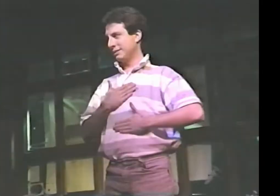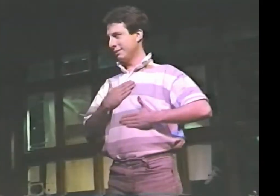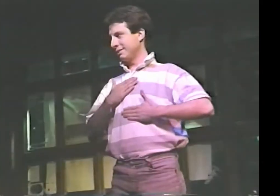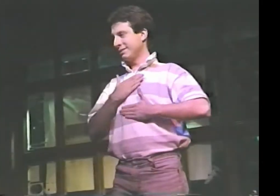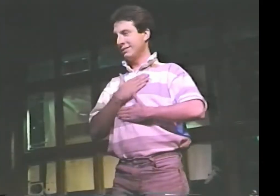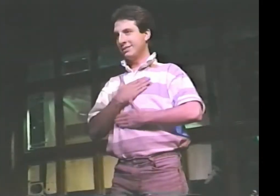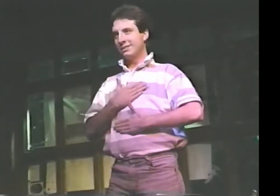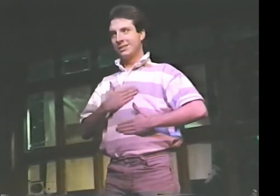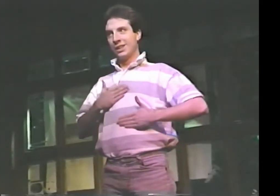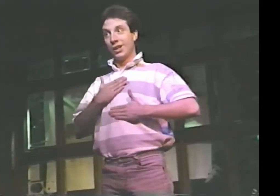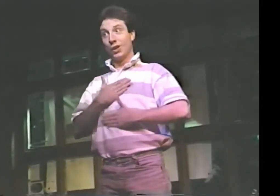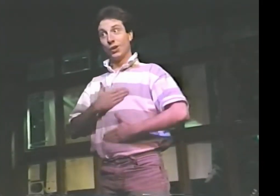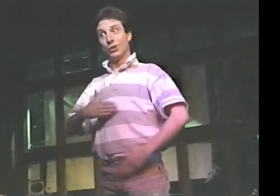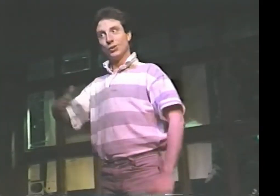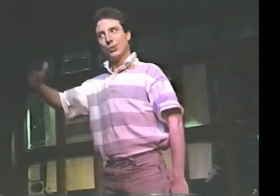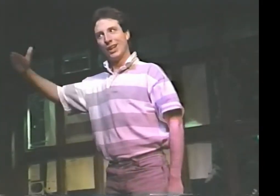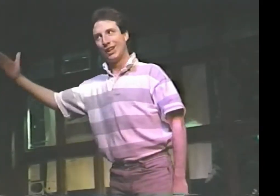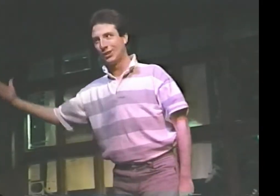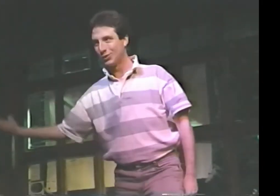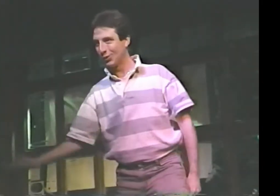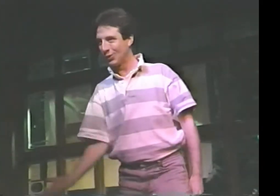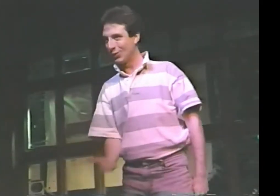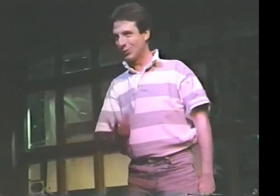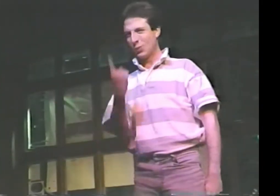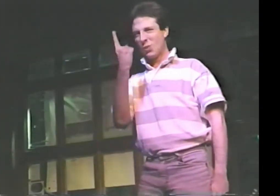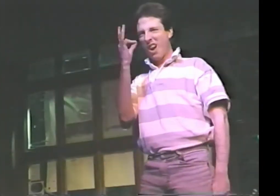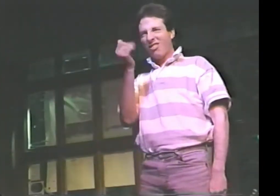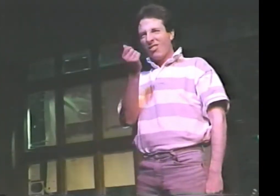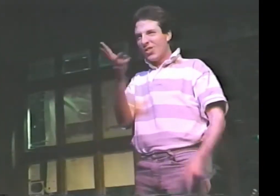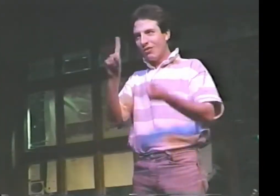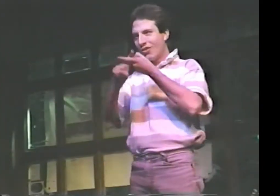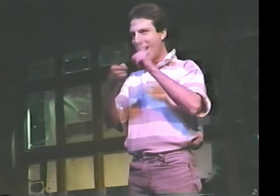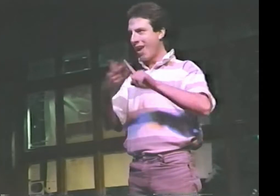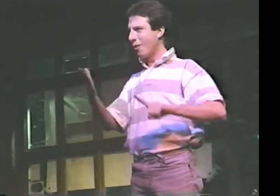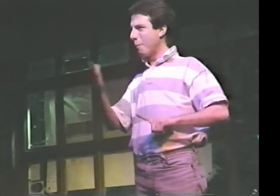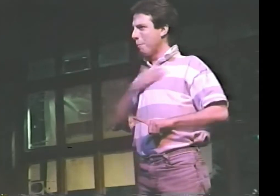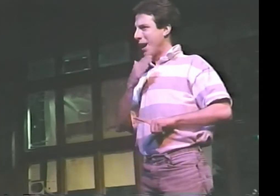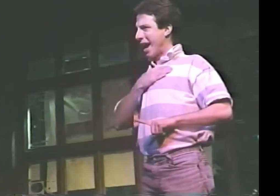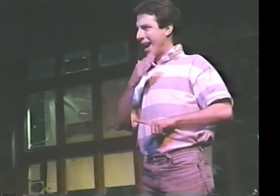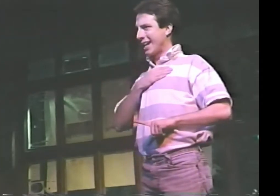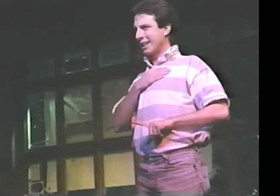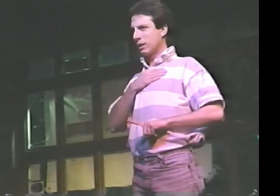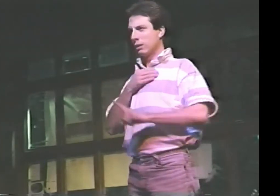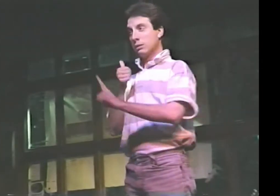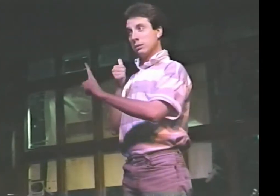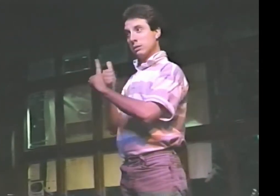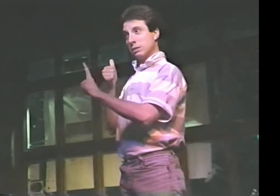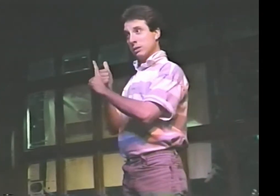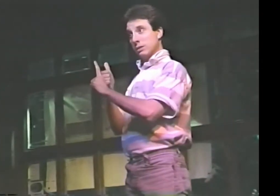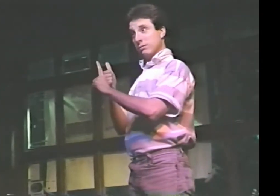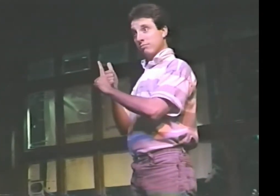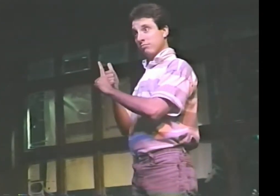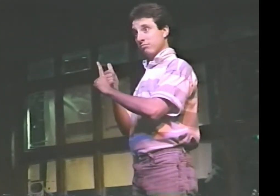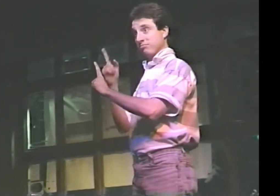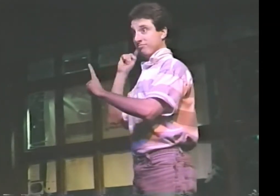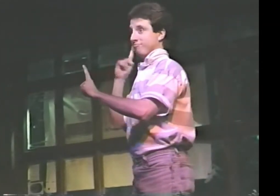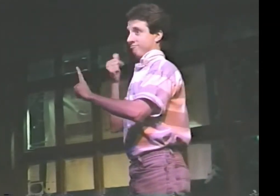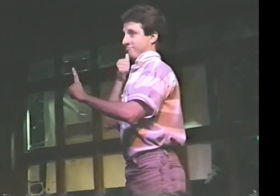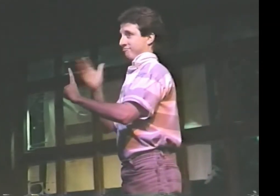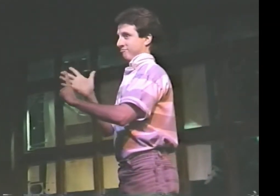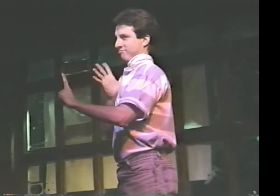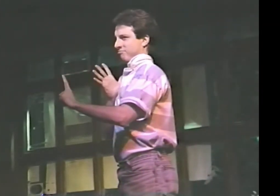VERY PLEASED TO INTRODUCE ONE OF THE FEW FRIENDS OF MINE--